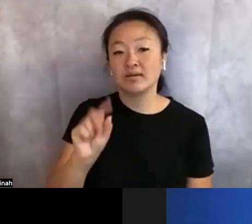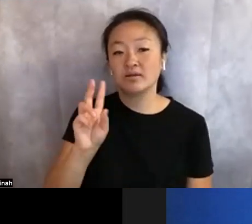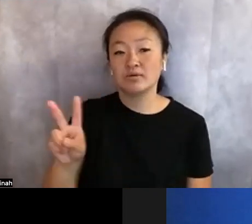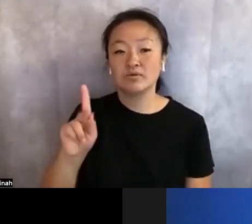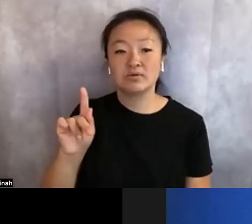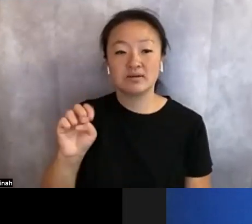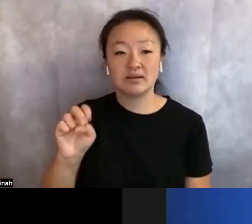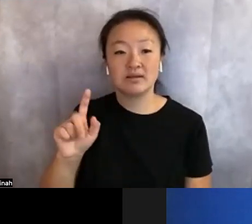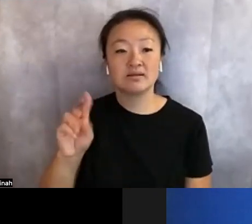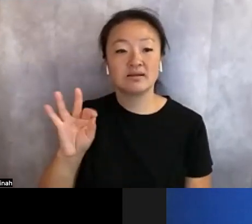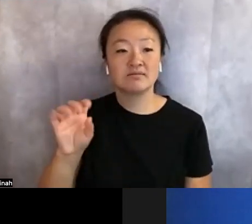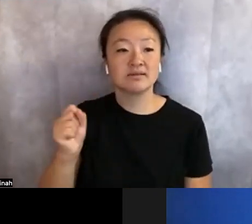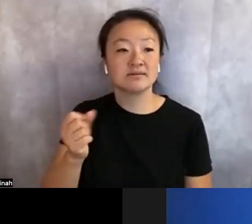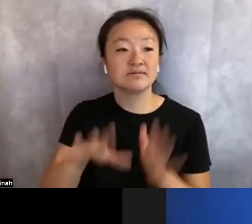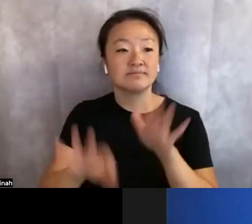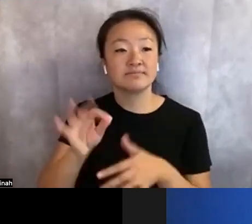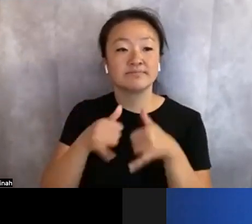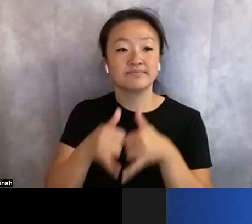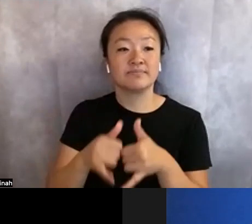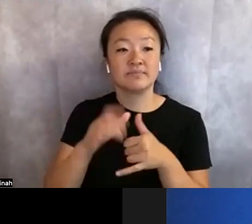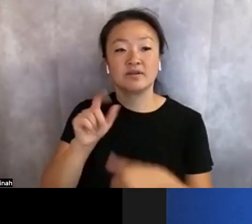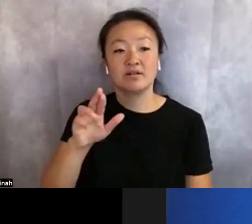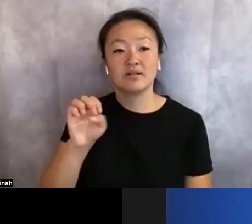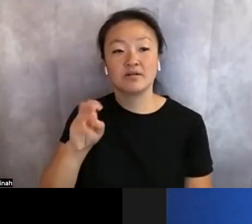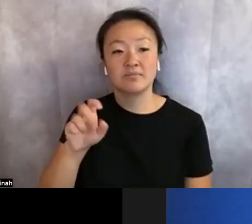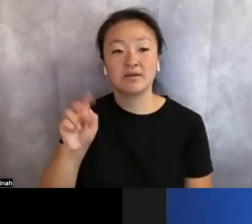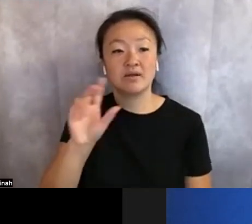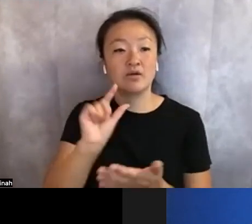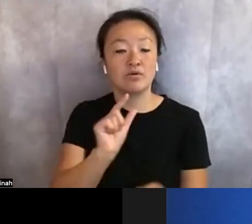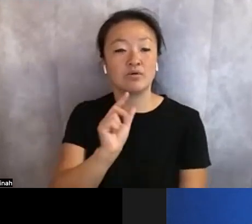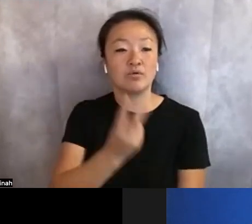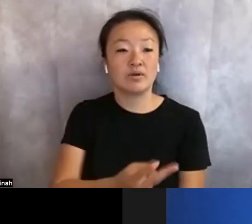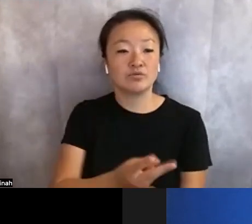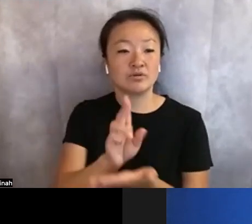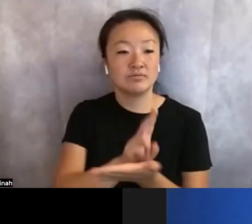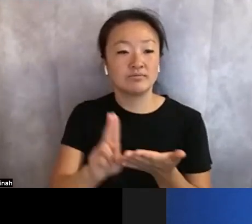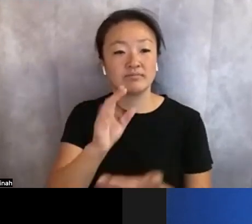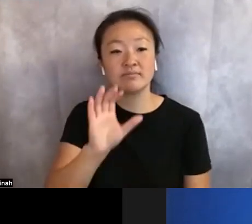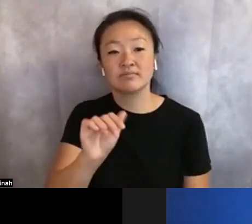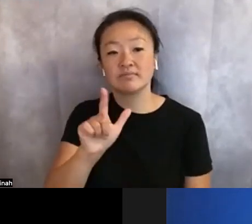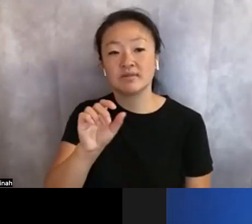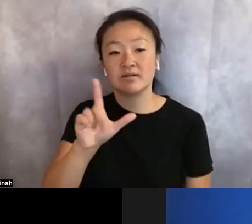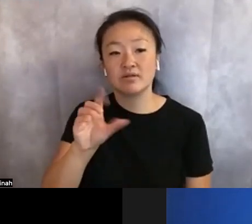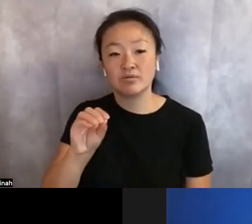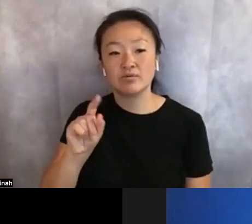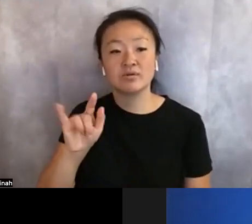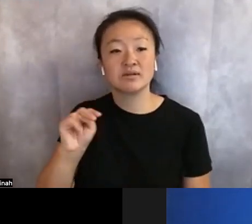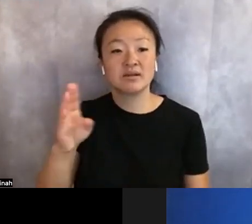Claremont Graduate University. A Callaloo, Tin House, and Ruth Lilly Dorothy Sargent Rosenberg